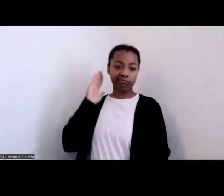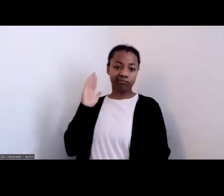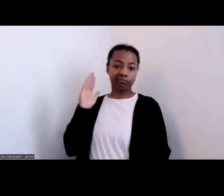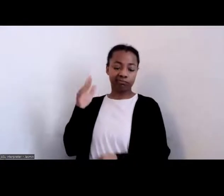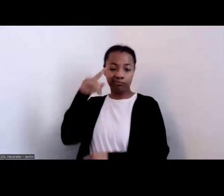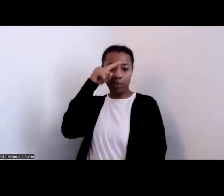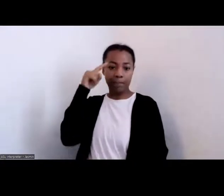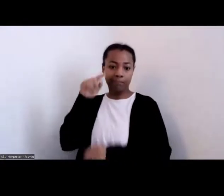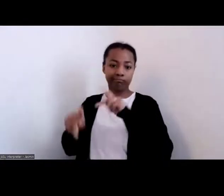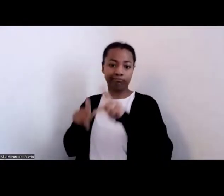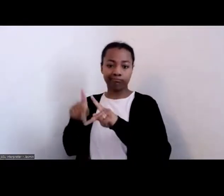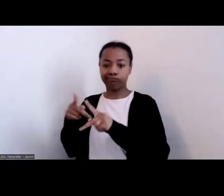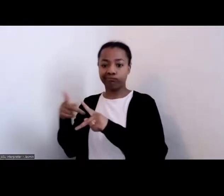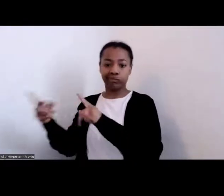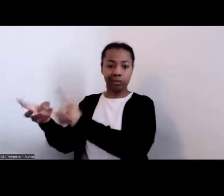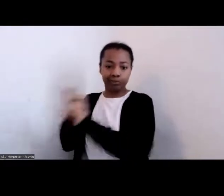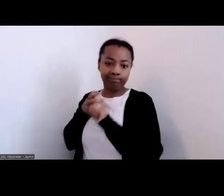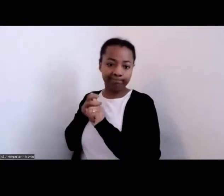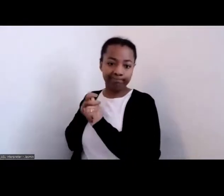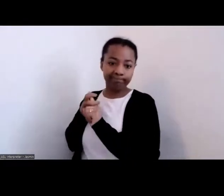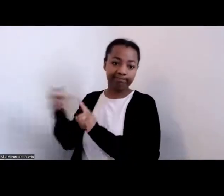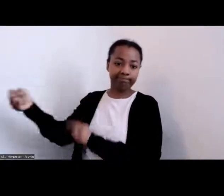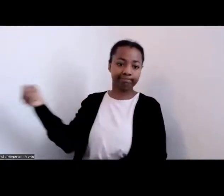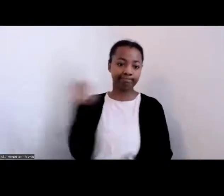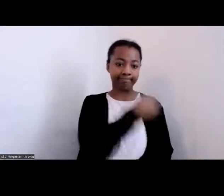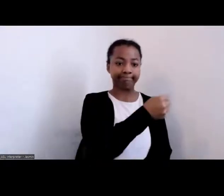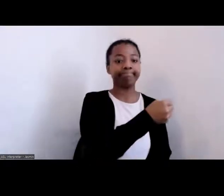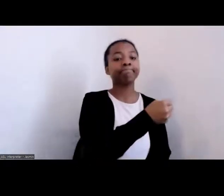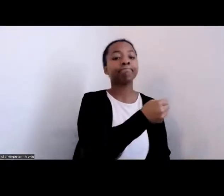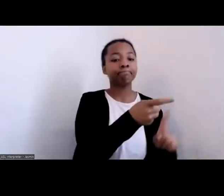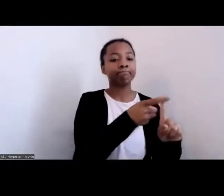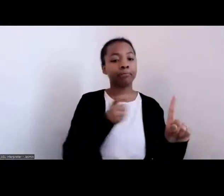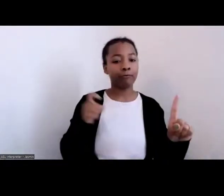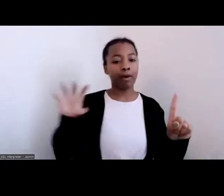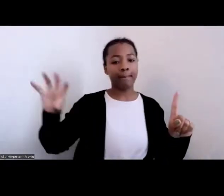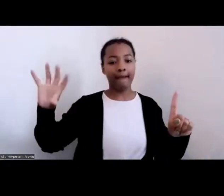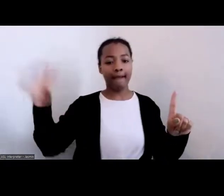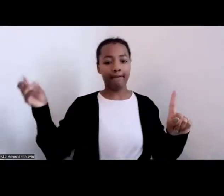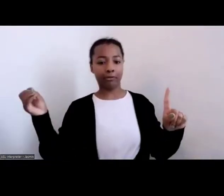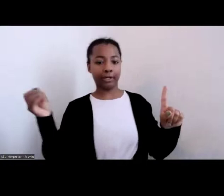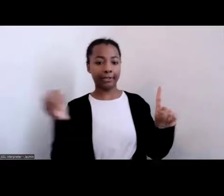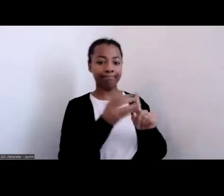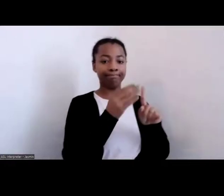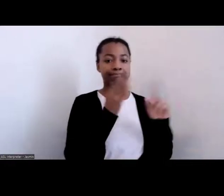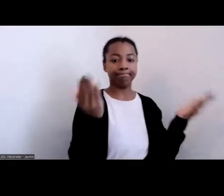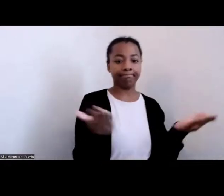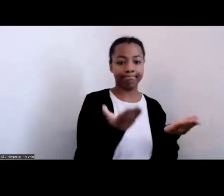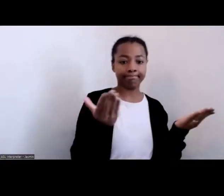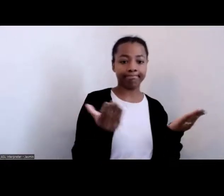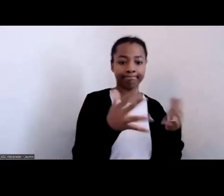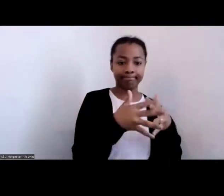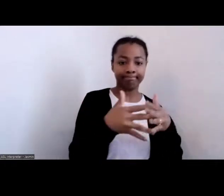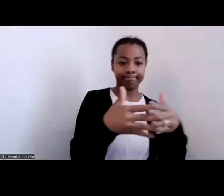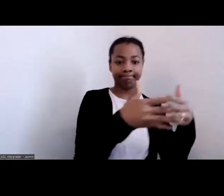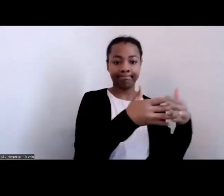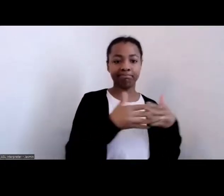brutality from the continent of Africa, specifically from the West African region.